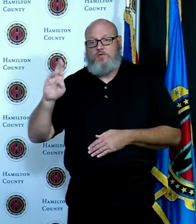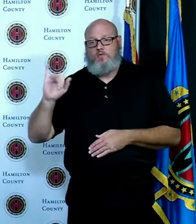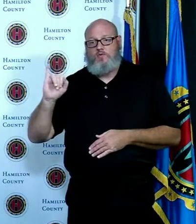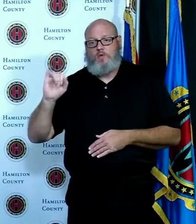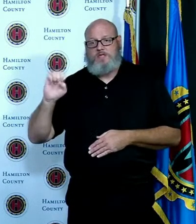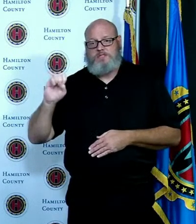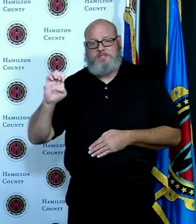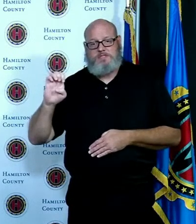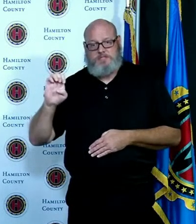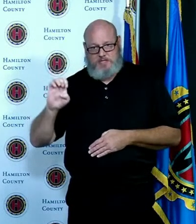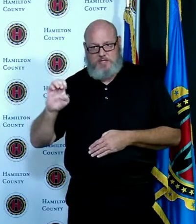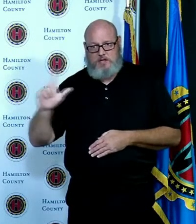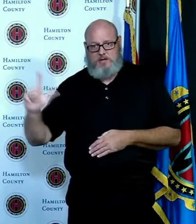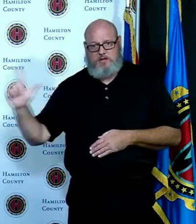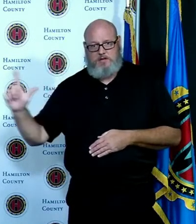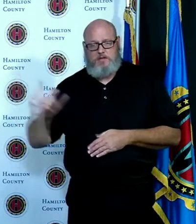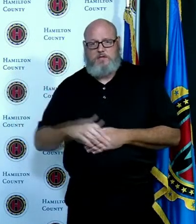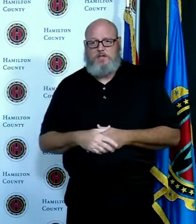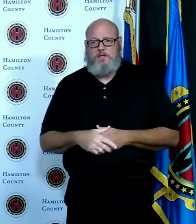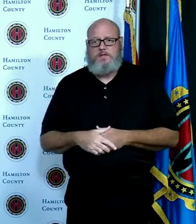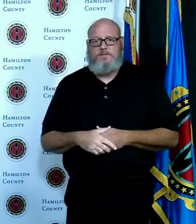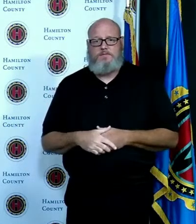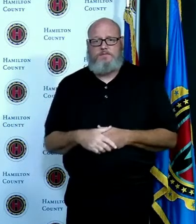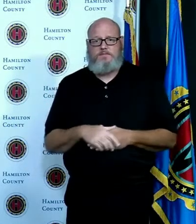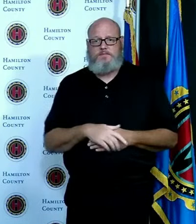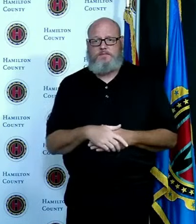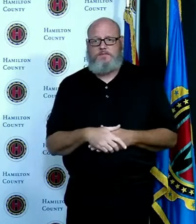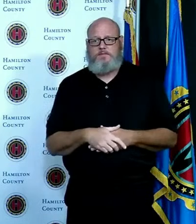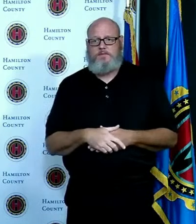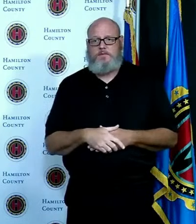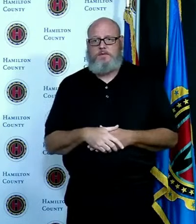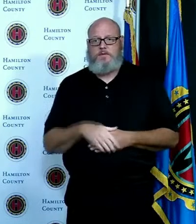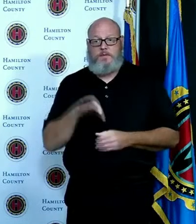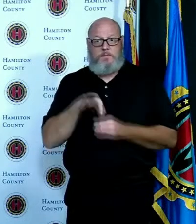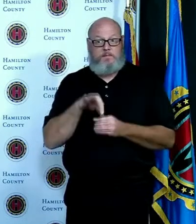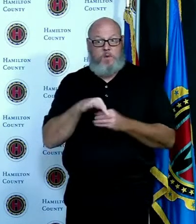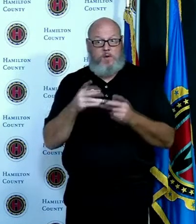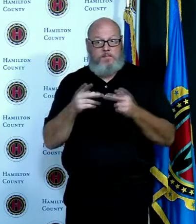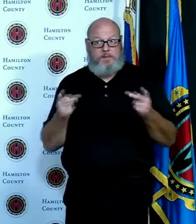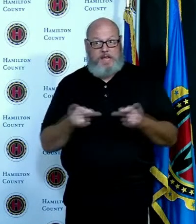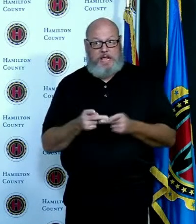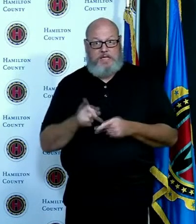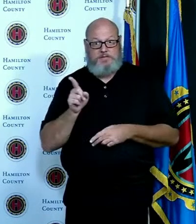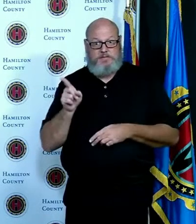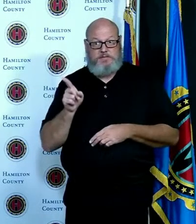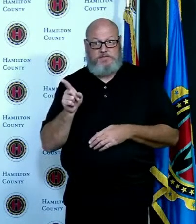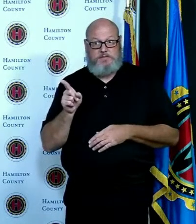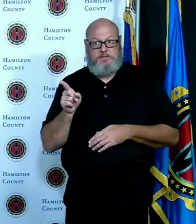expect either at the polling place on election day or what you can expect if you go to vote early or